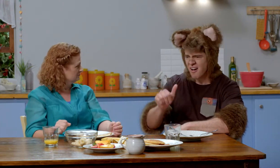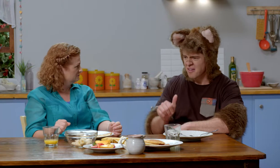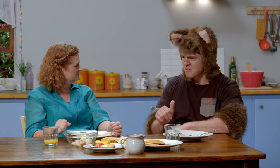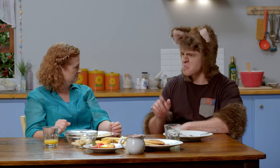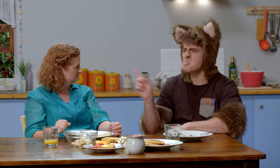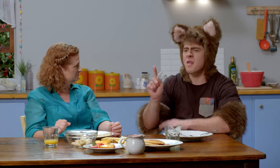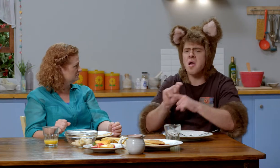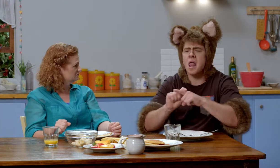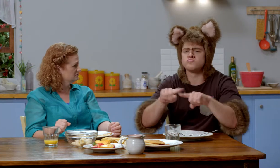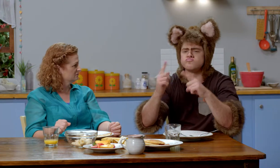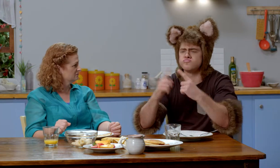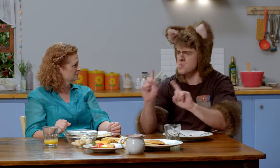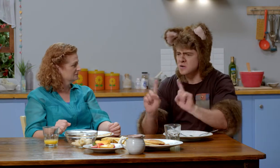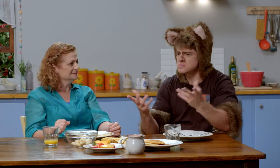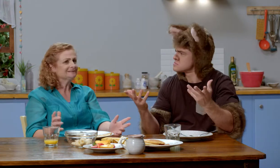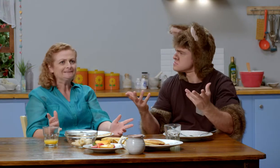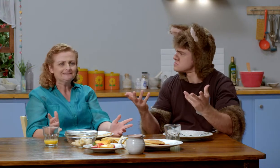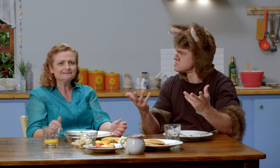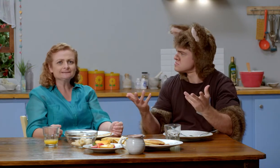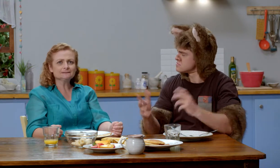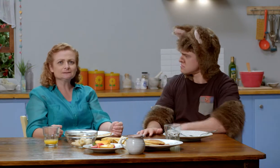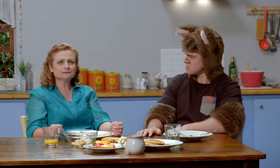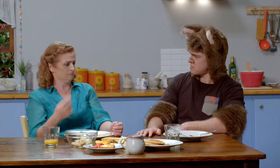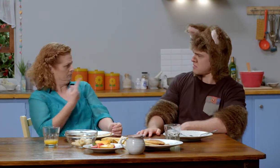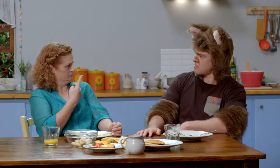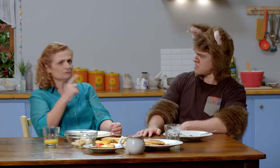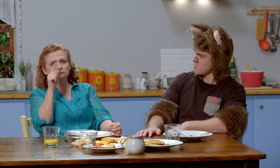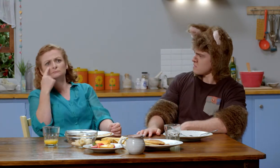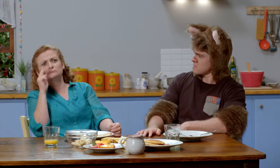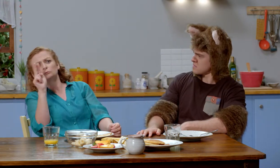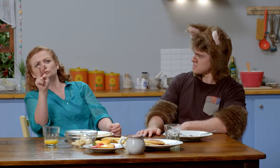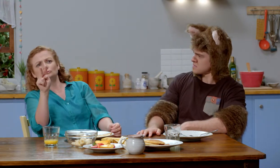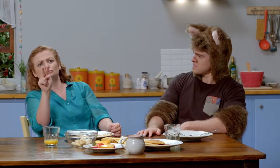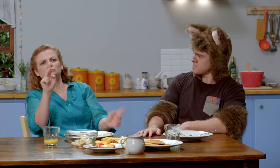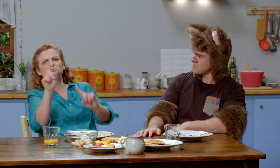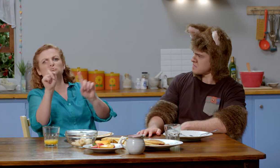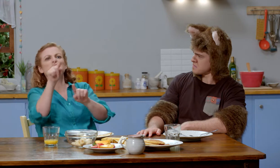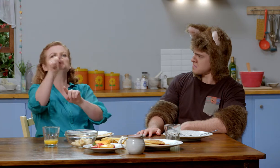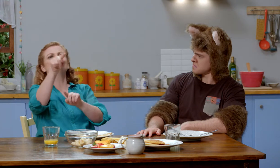That sounds great, Sally. What kind of colours? Well, it's best if we go and see for ourselves,